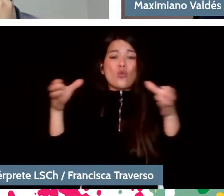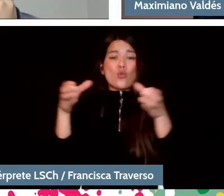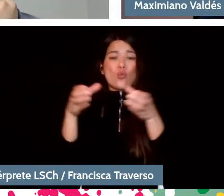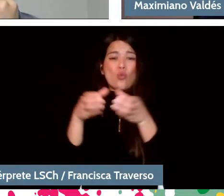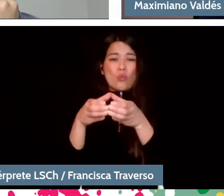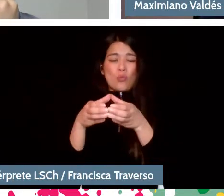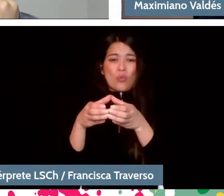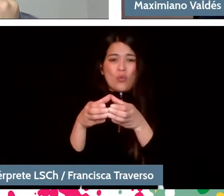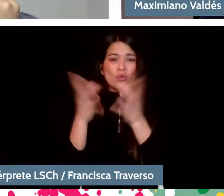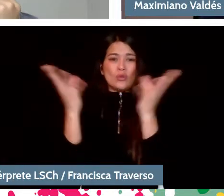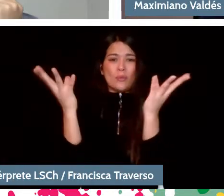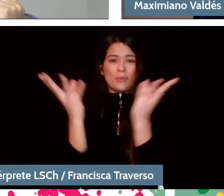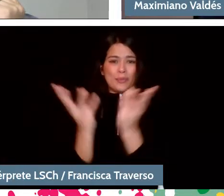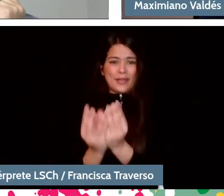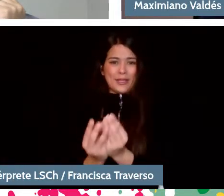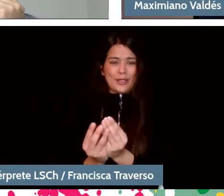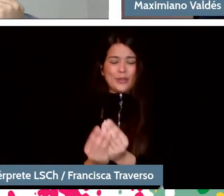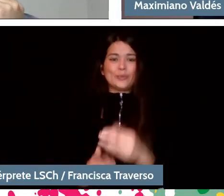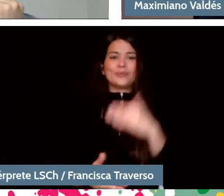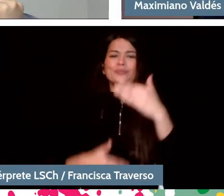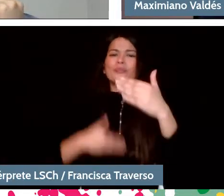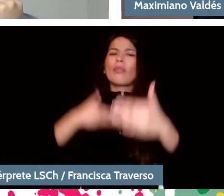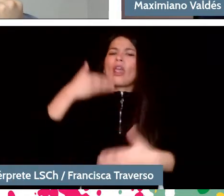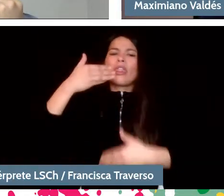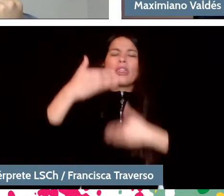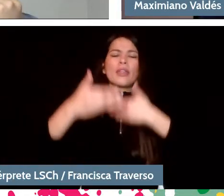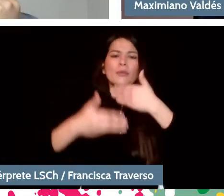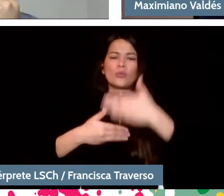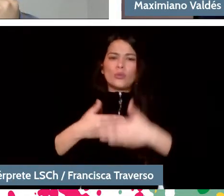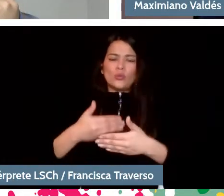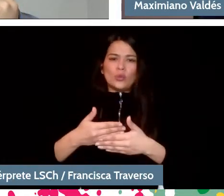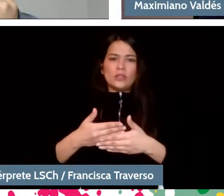After that, the orchestras began to have a role...